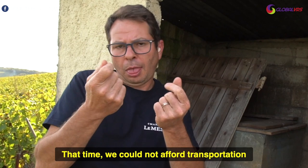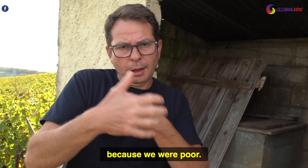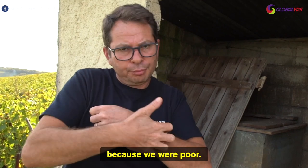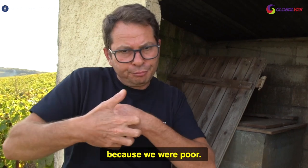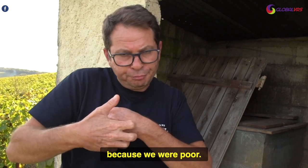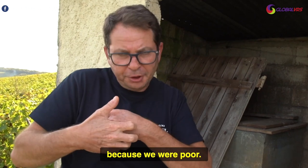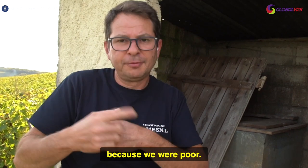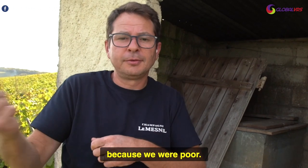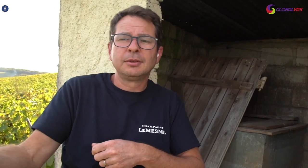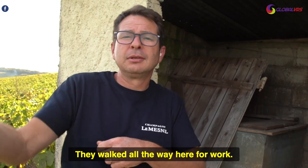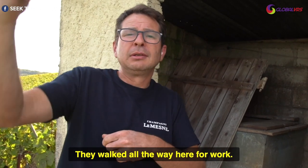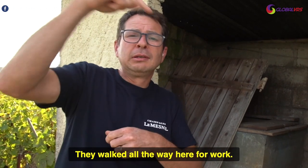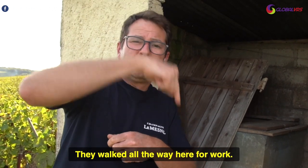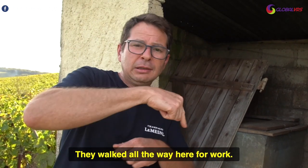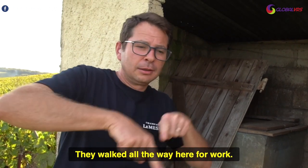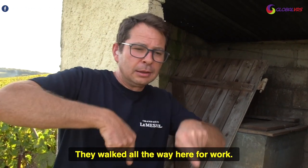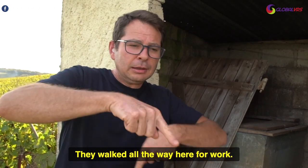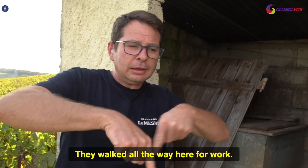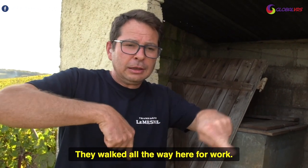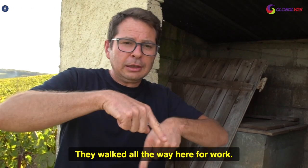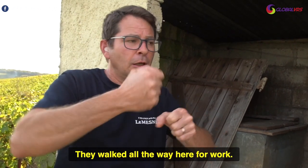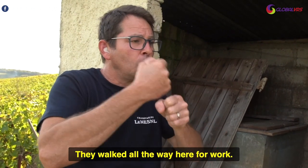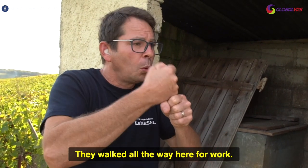because we were poor they walked all the way here for work